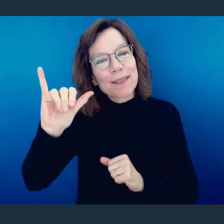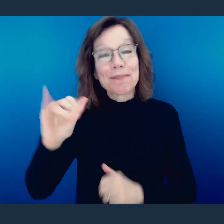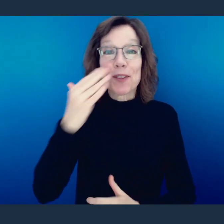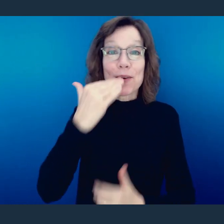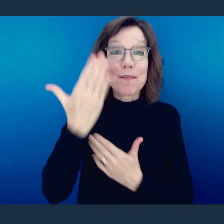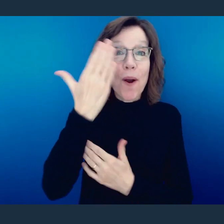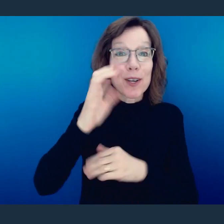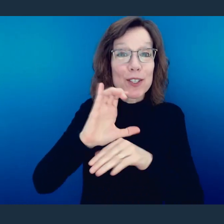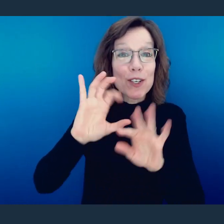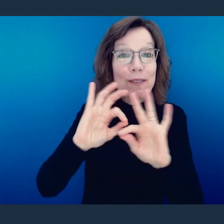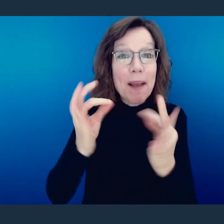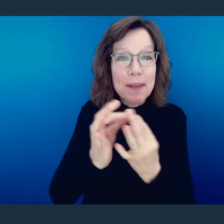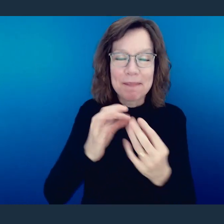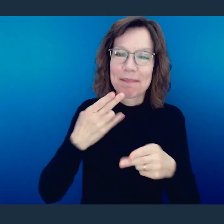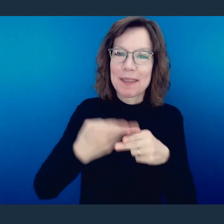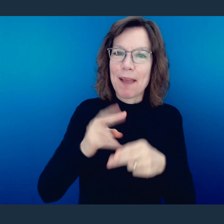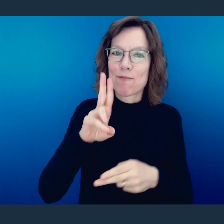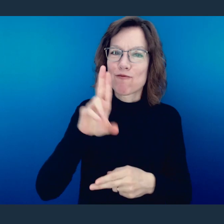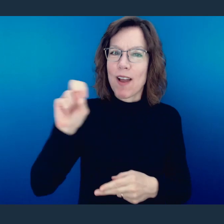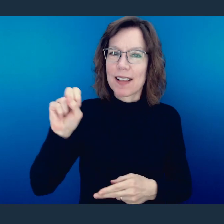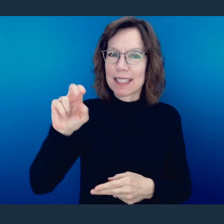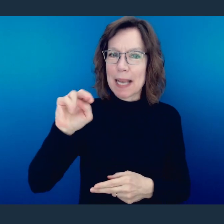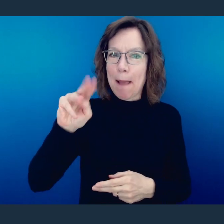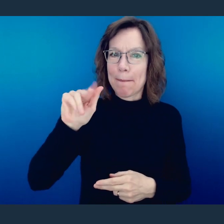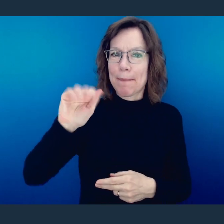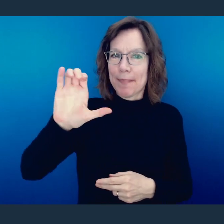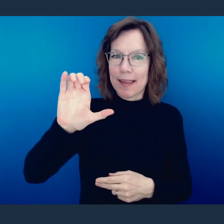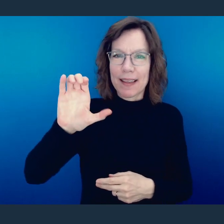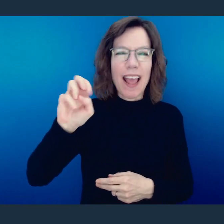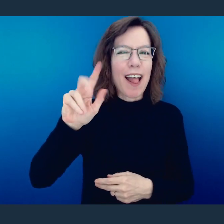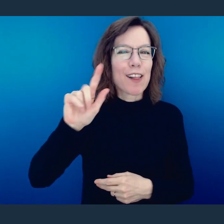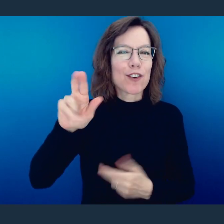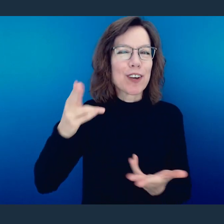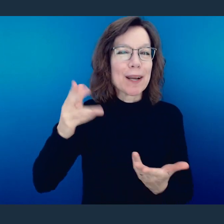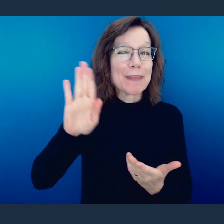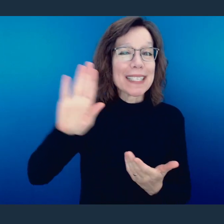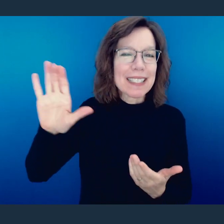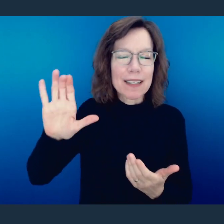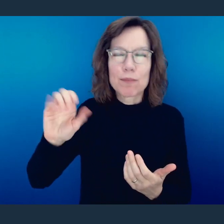Good morning, church family. I'm Russ Nemec, one of the elders here at Bethany Community